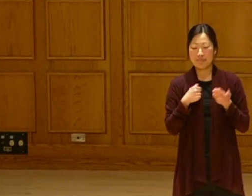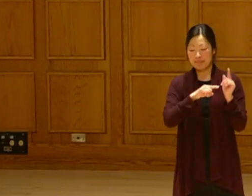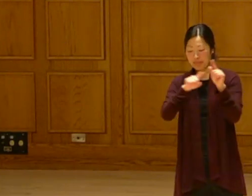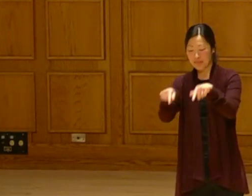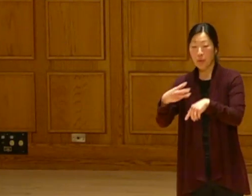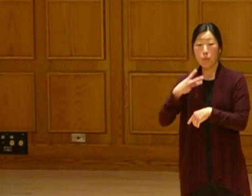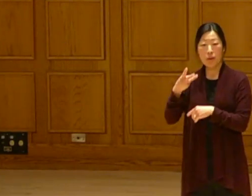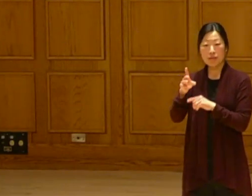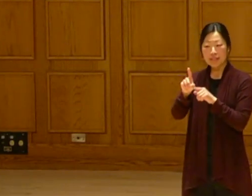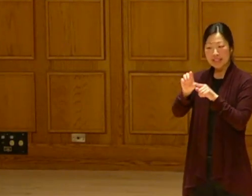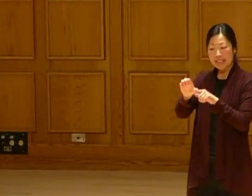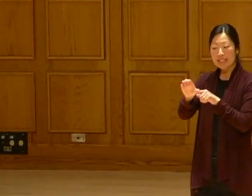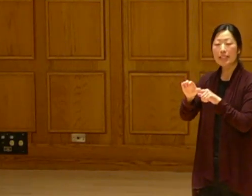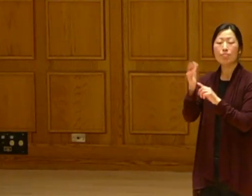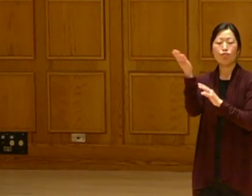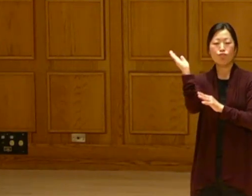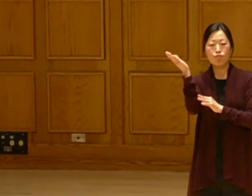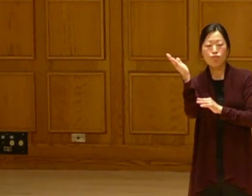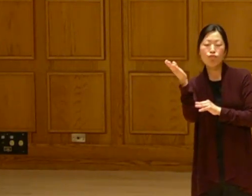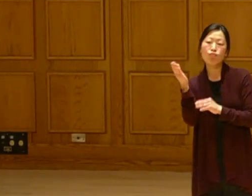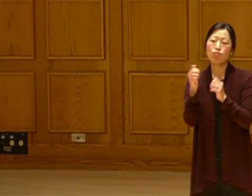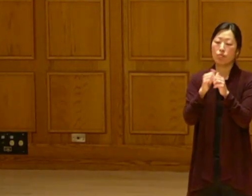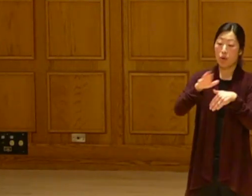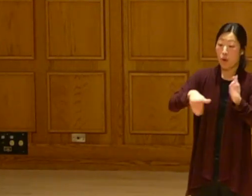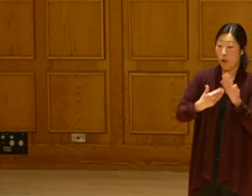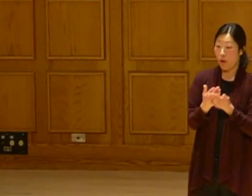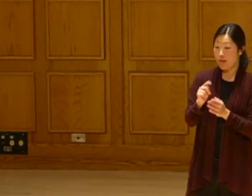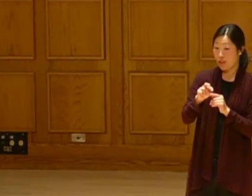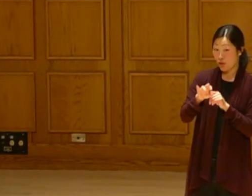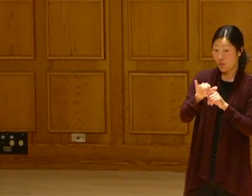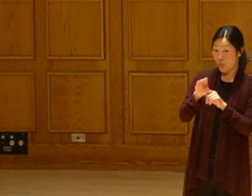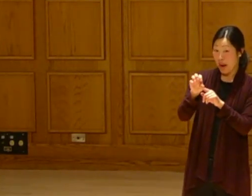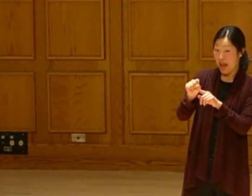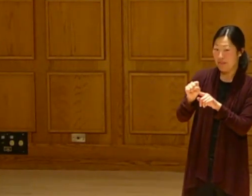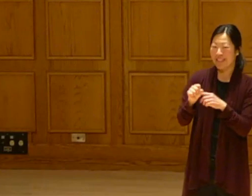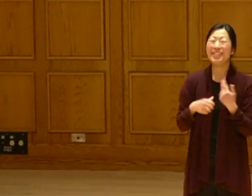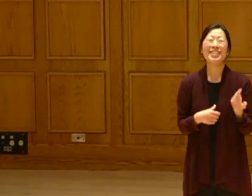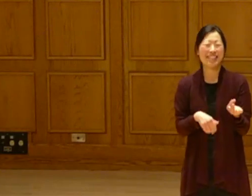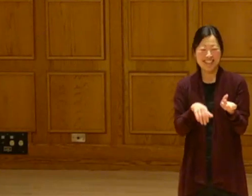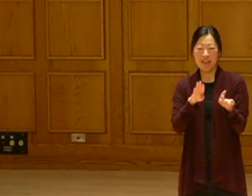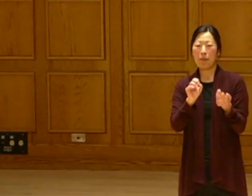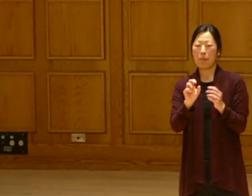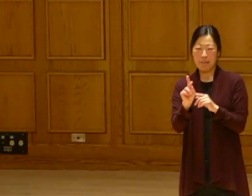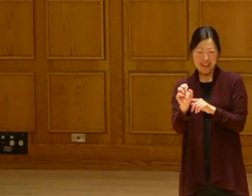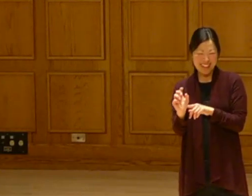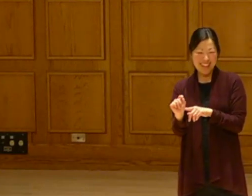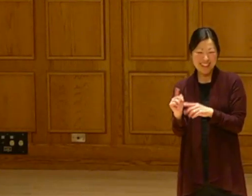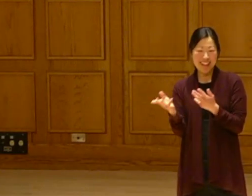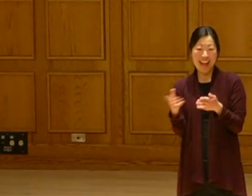to speak to all of the tribes at the Department of Energy conference bucket list thing. It was incredible.